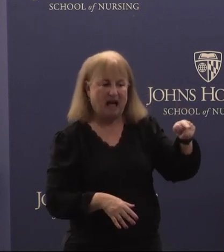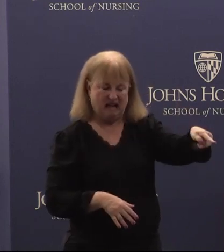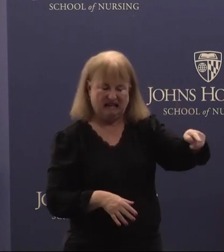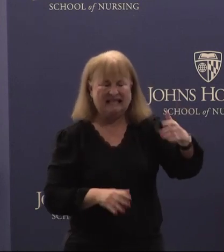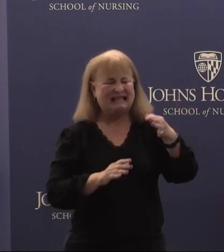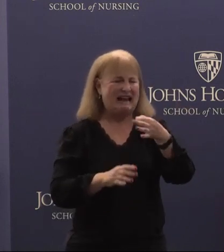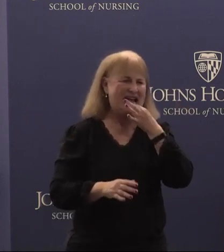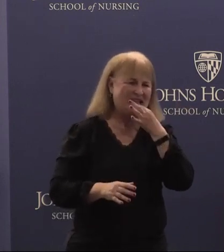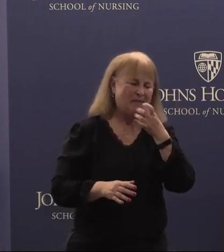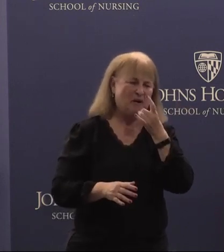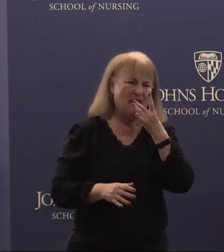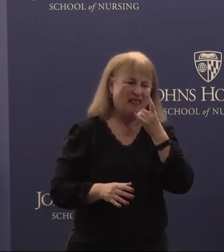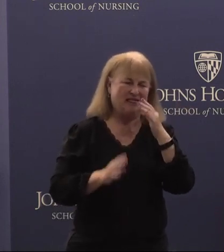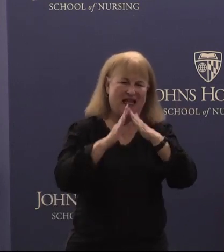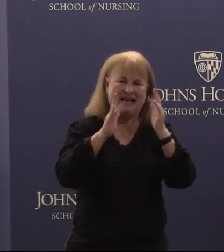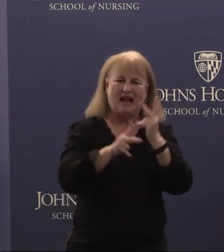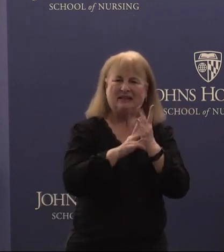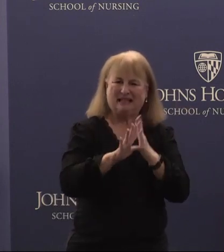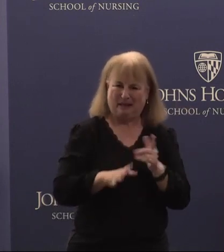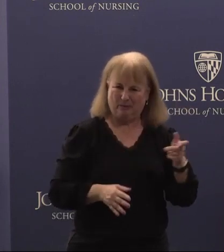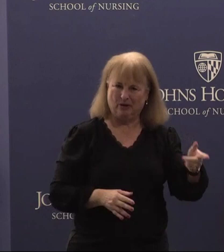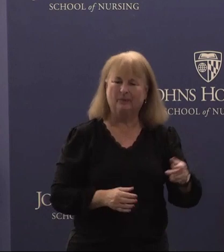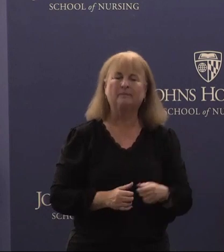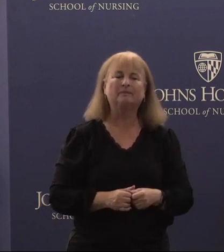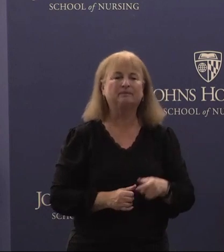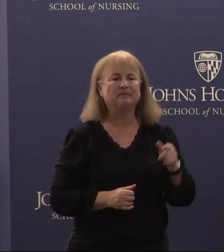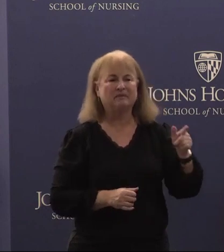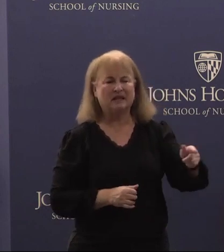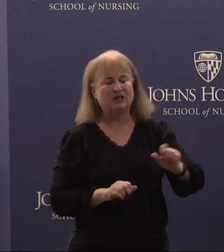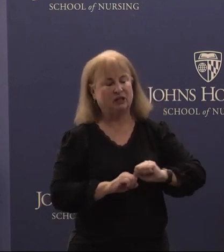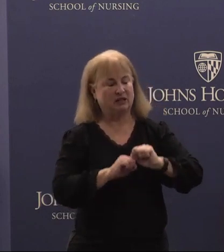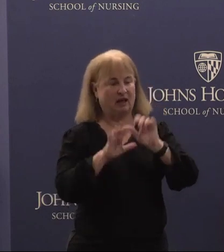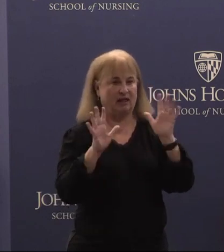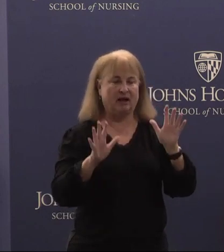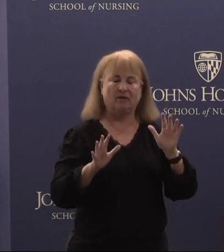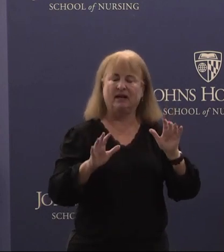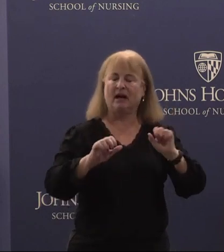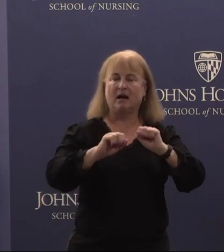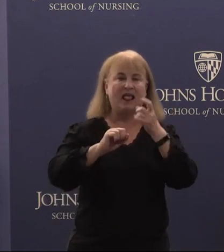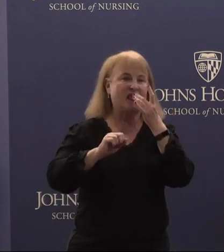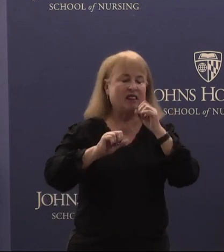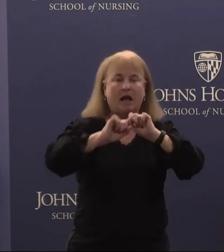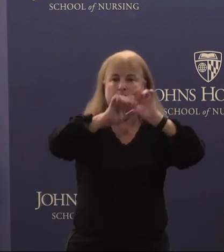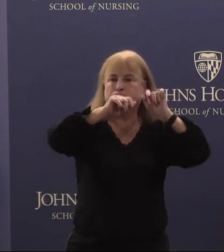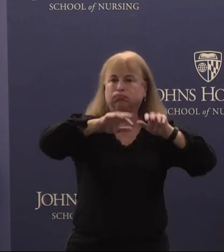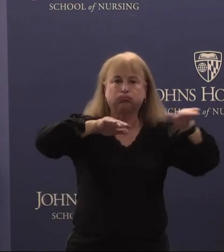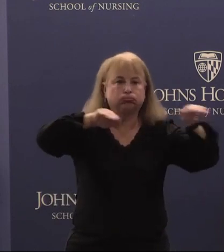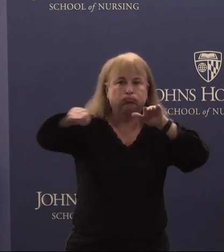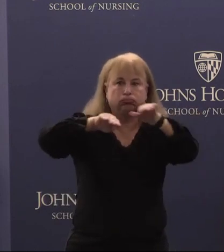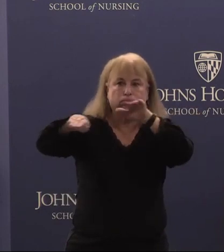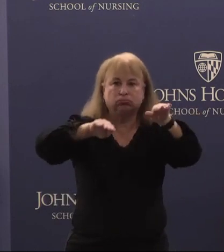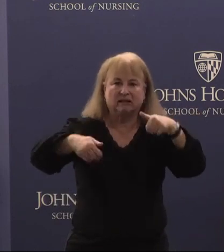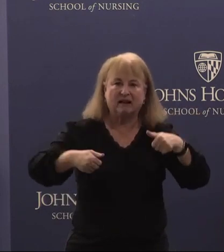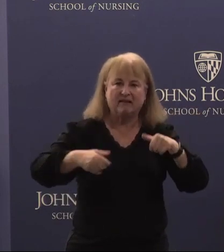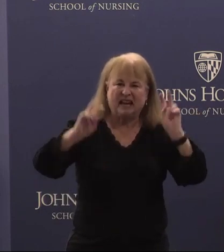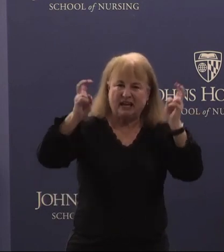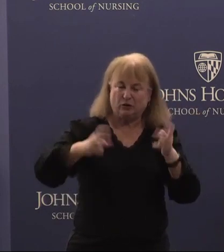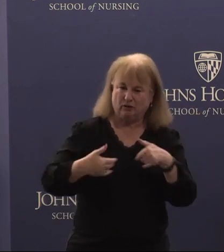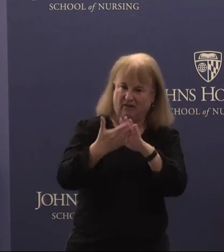lighthouse keeper in this regard. She's clearly illuminating the issues that face us all. This